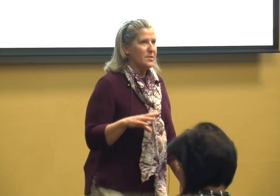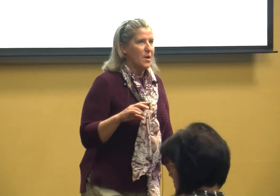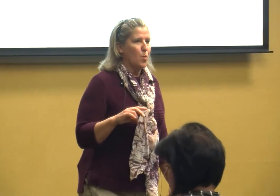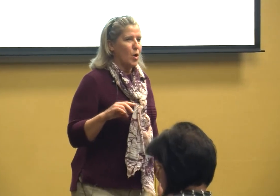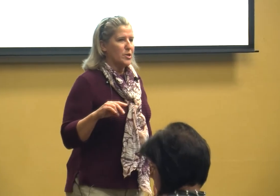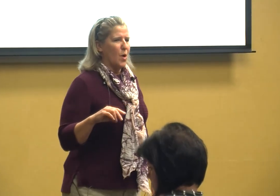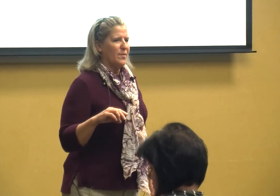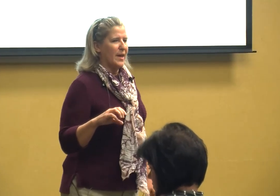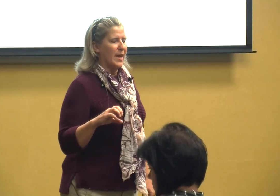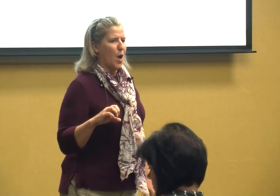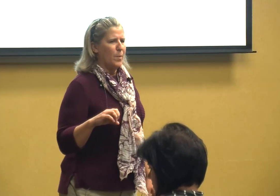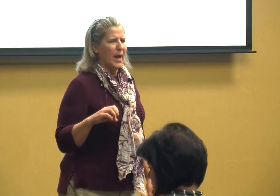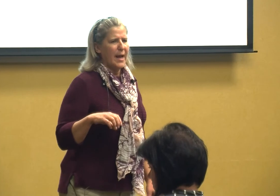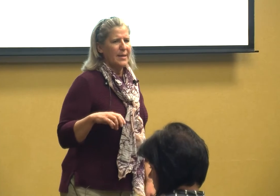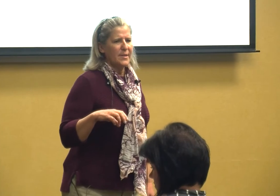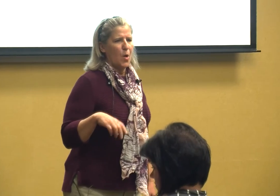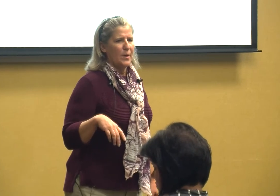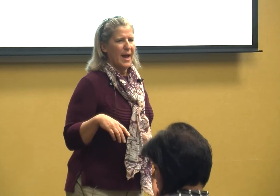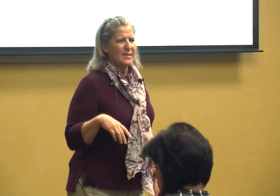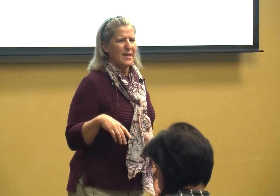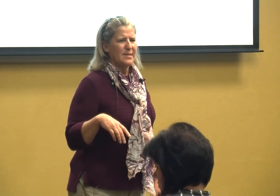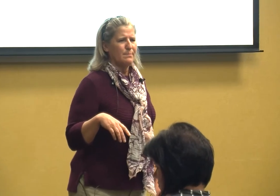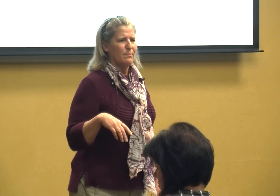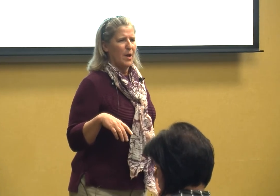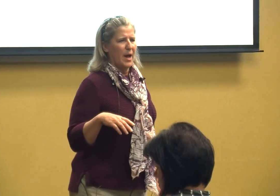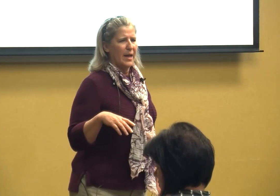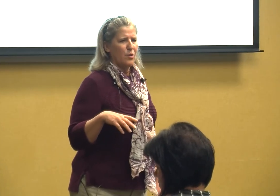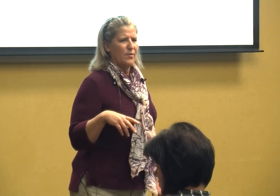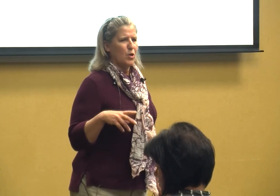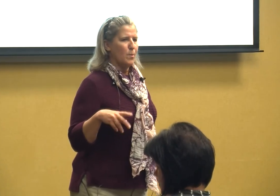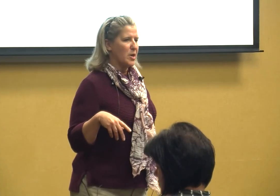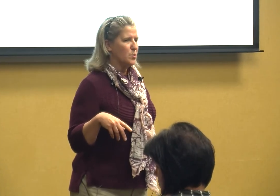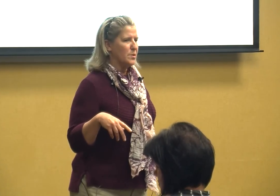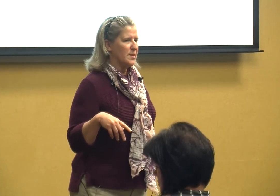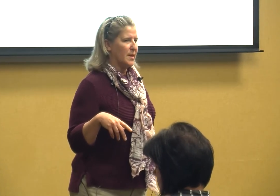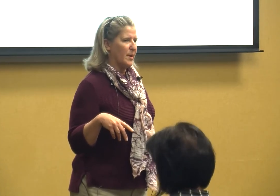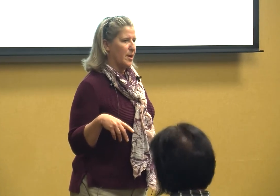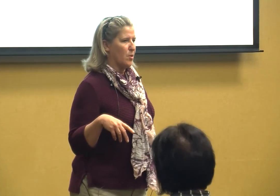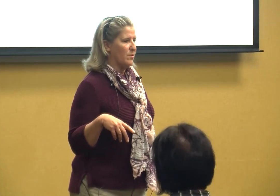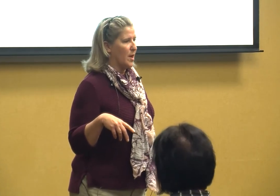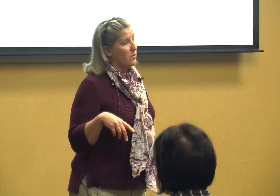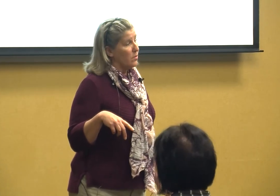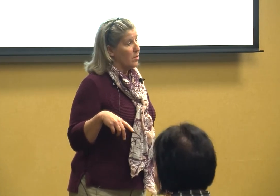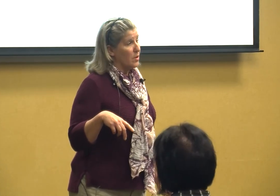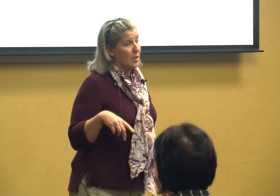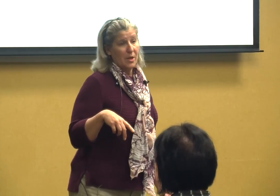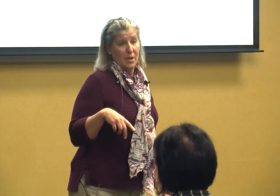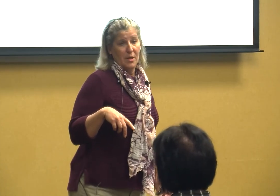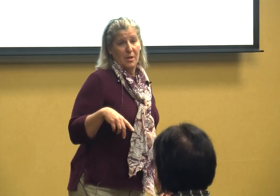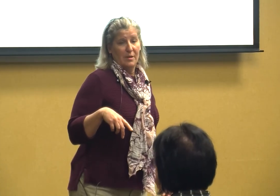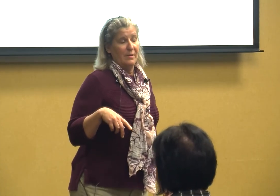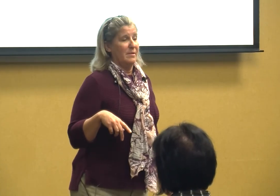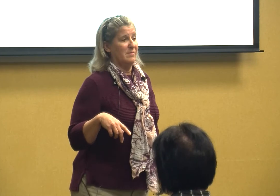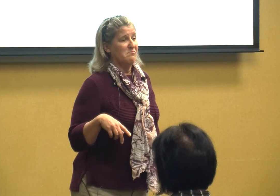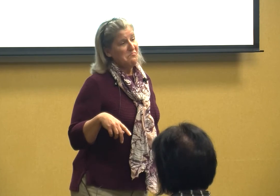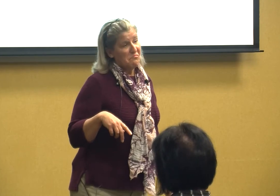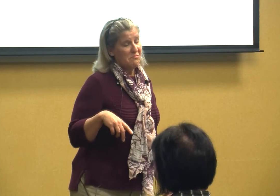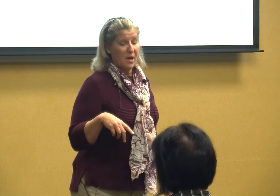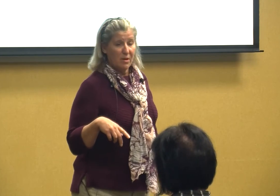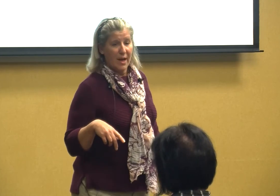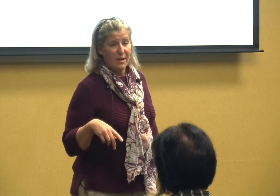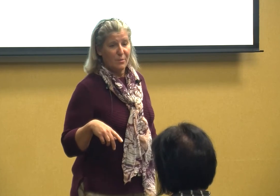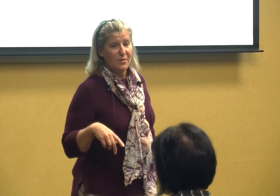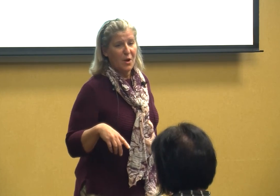worked on the open hands open access intervener modules anybody heard of those okay well there